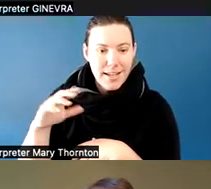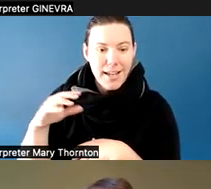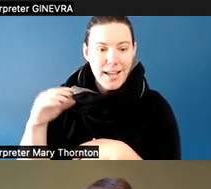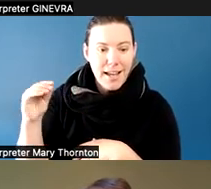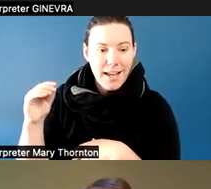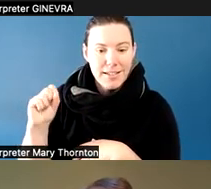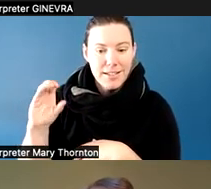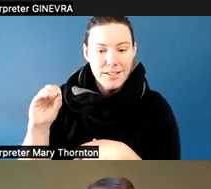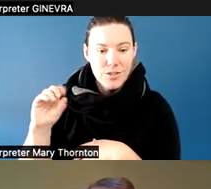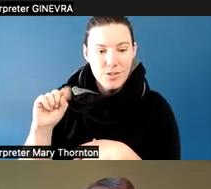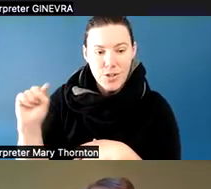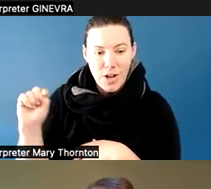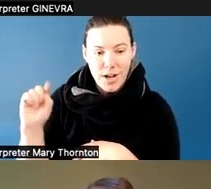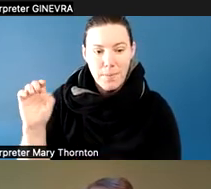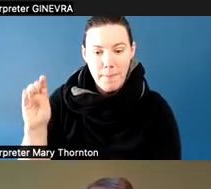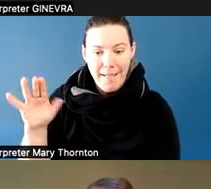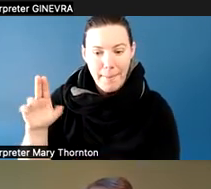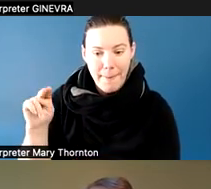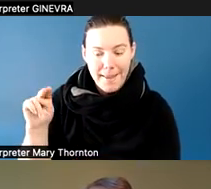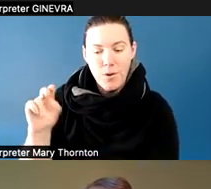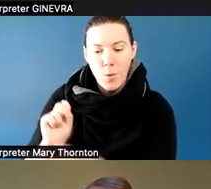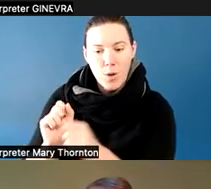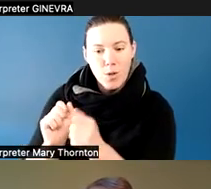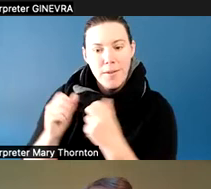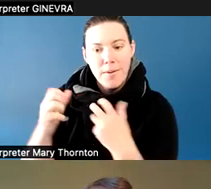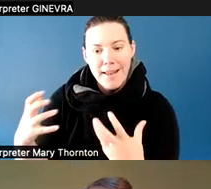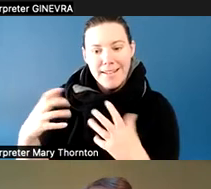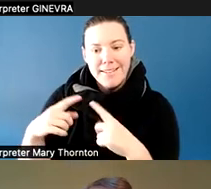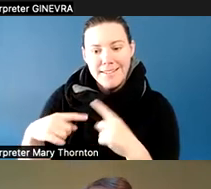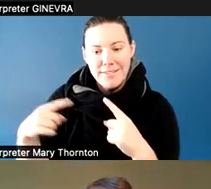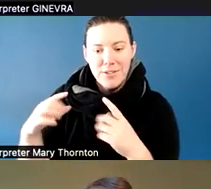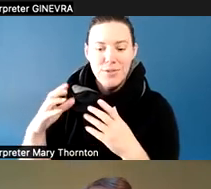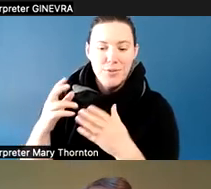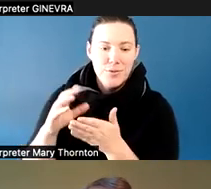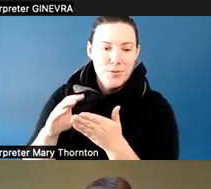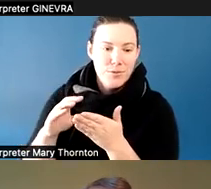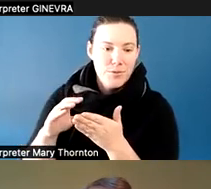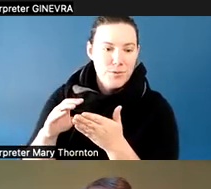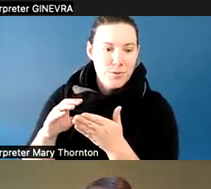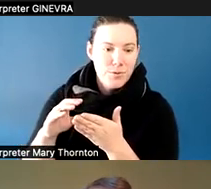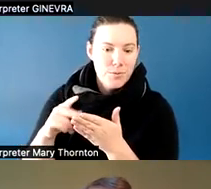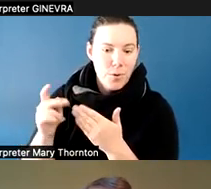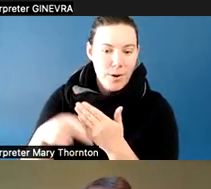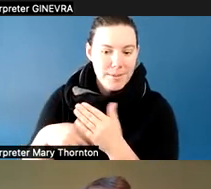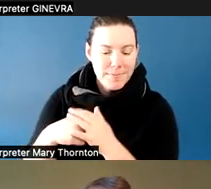So I will turn it over to you all to get us started. Thank you, Eric.